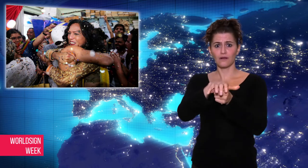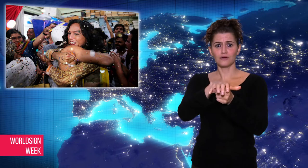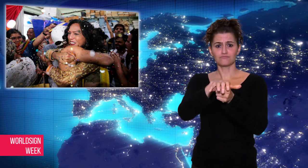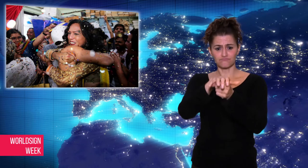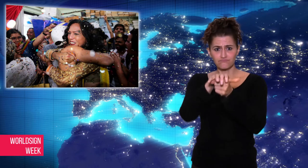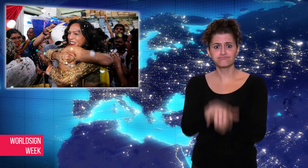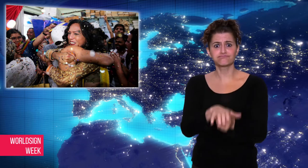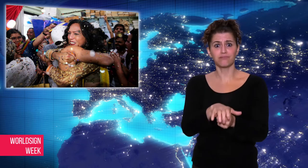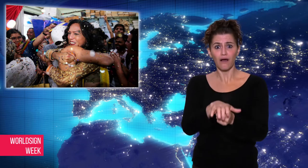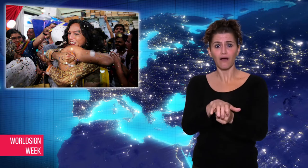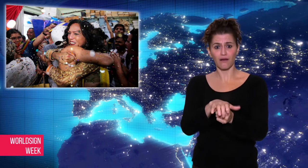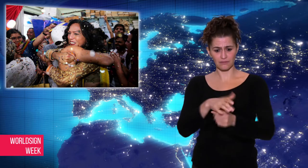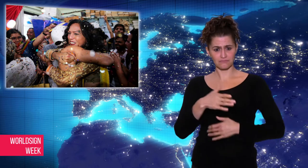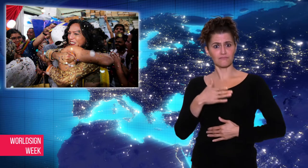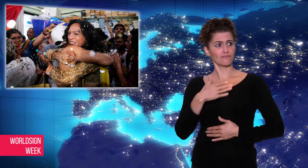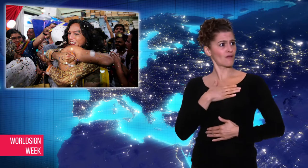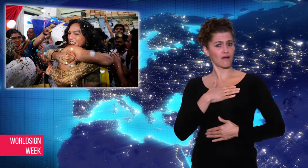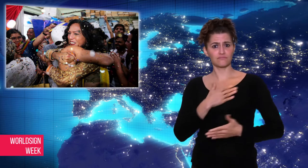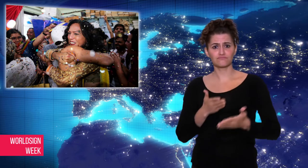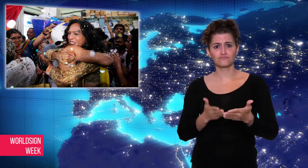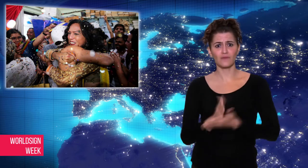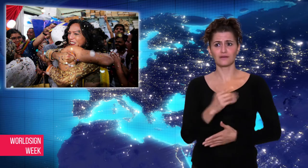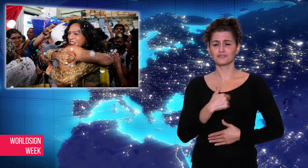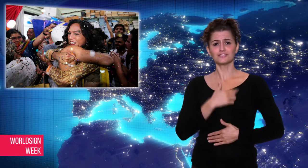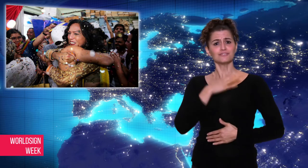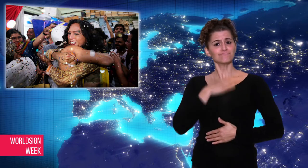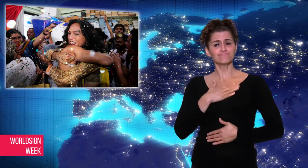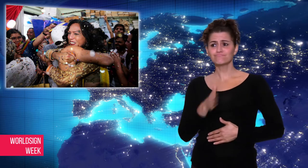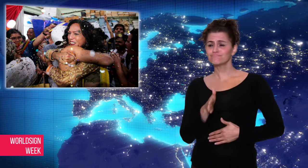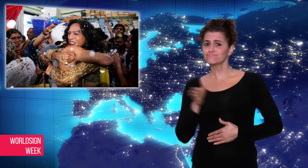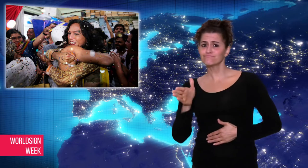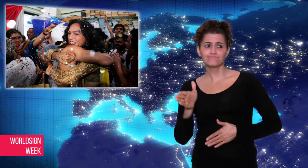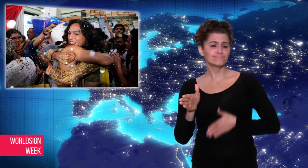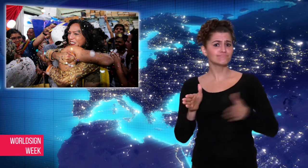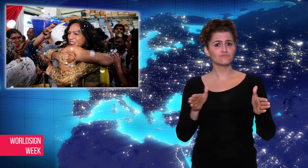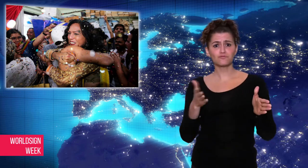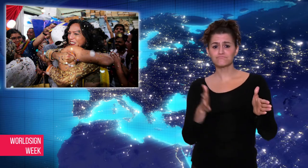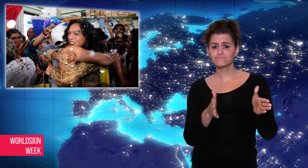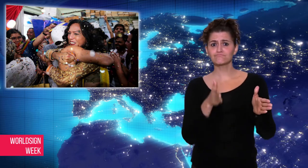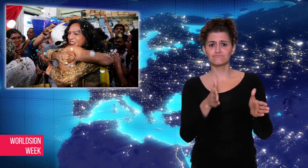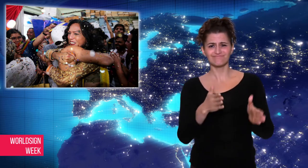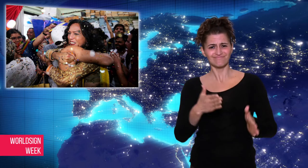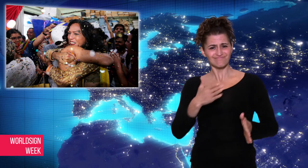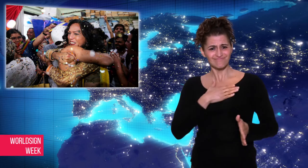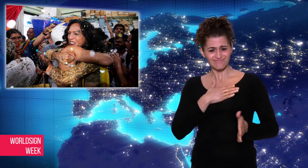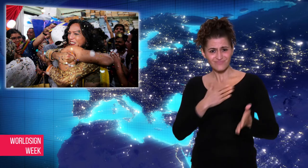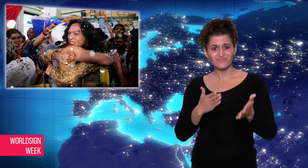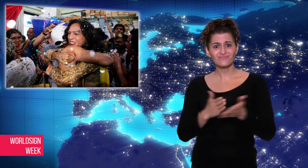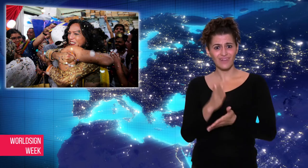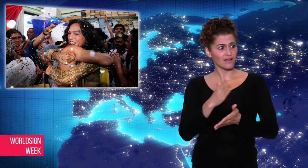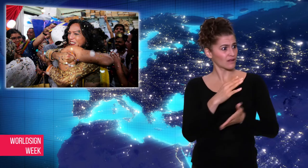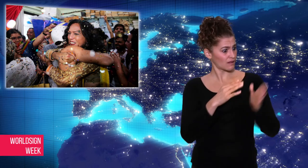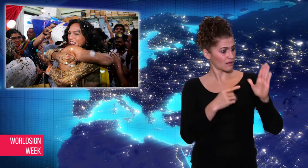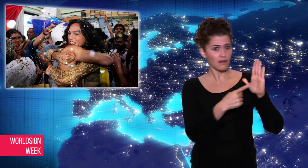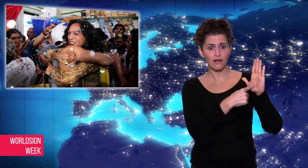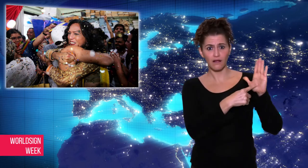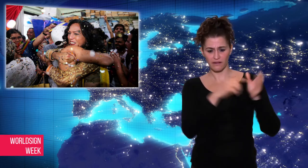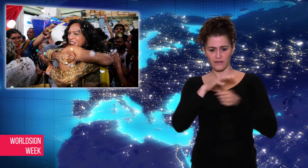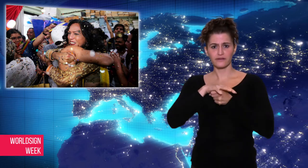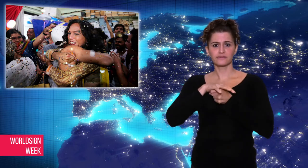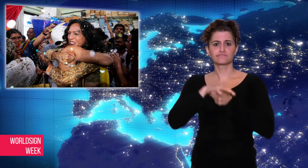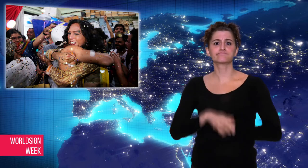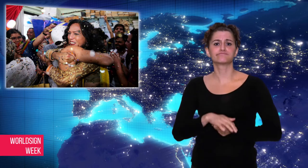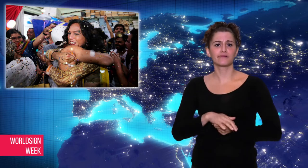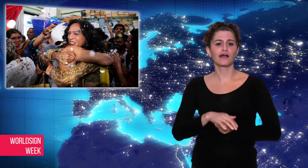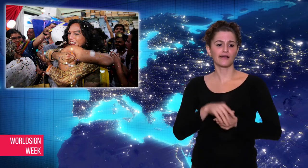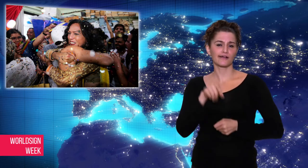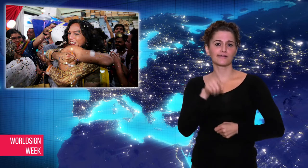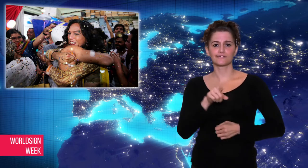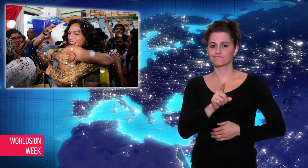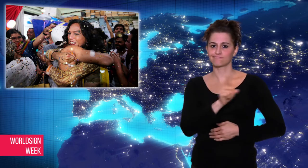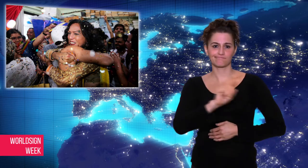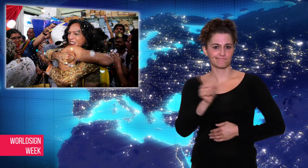the law erupted into cheers upon